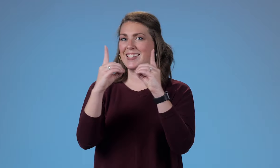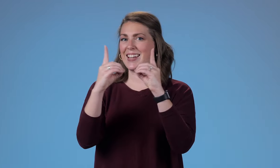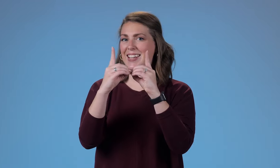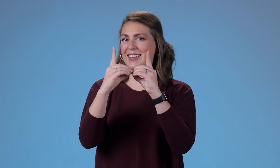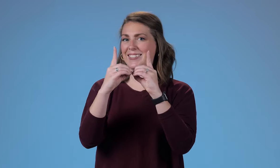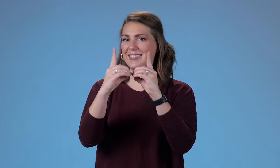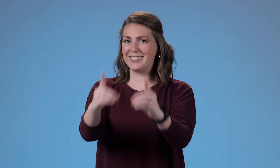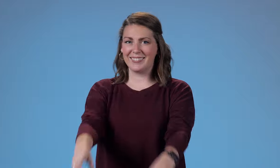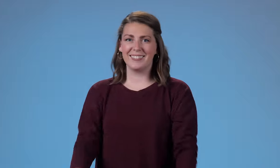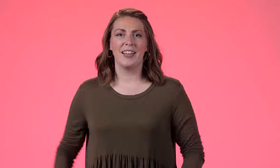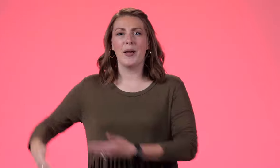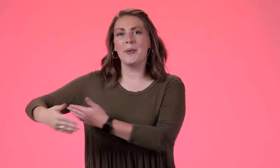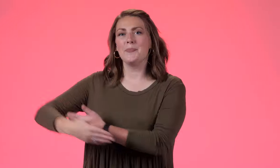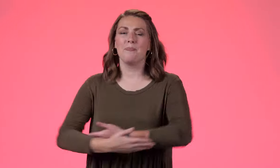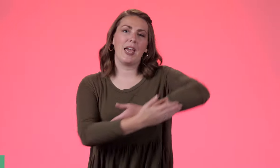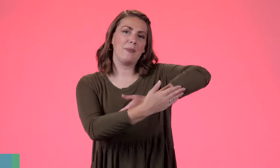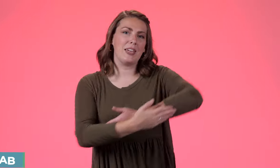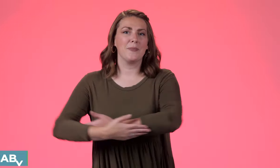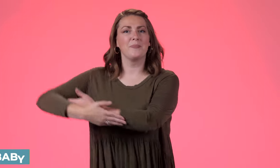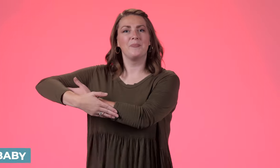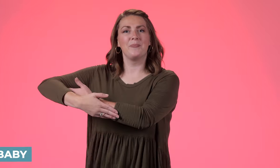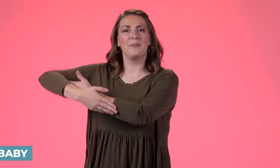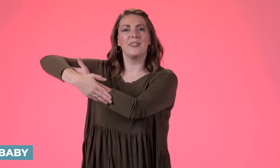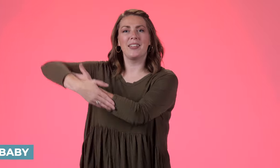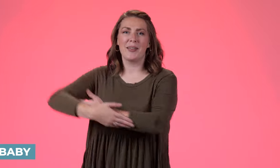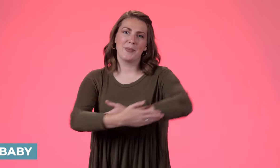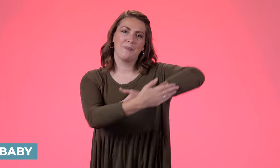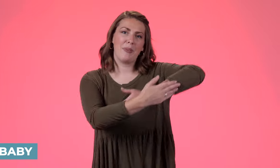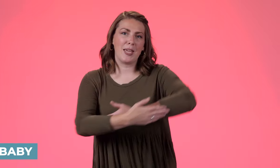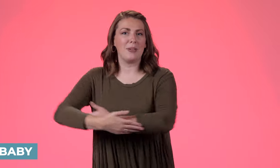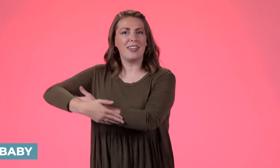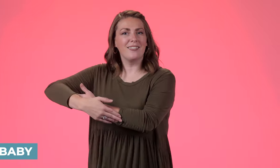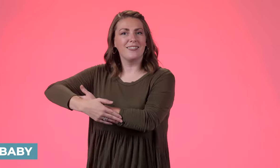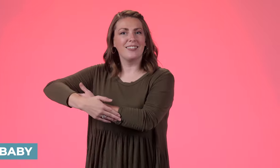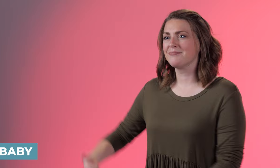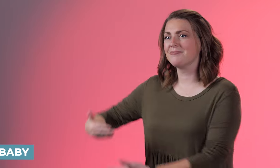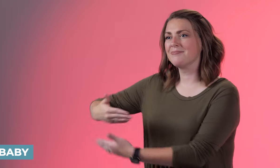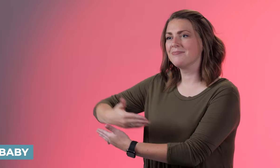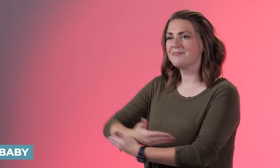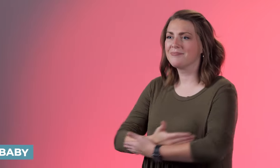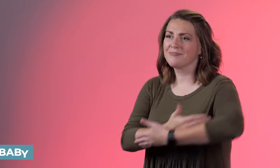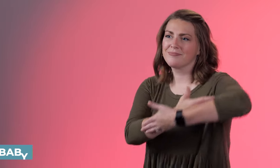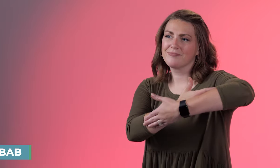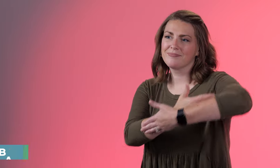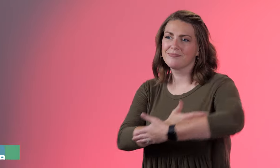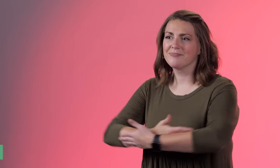Dating Baby Baby You're just rocking the baby.